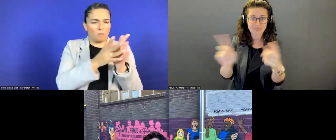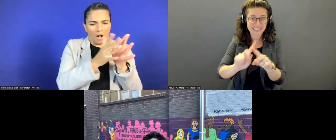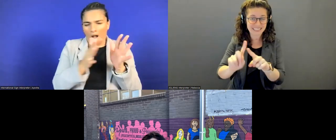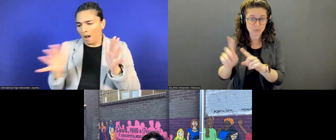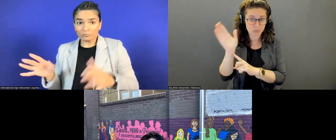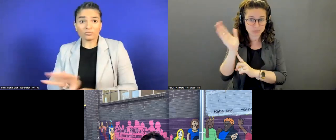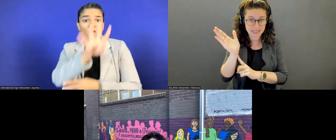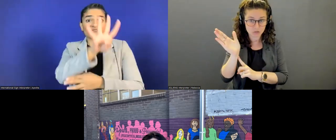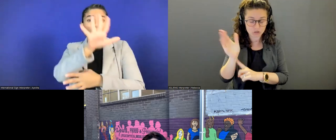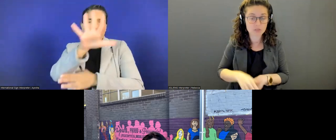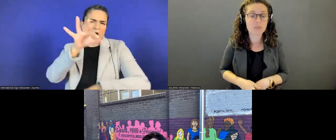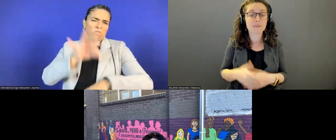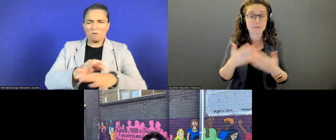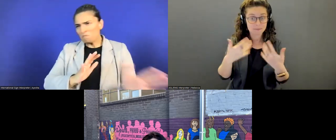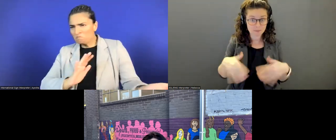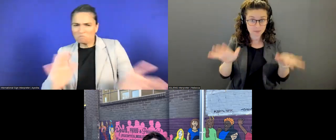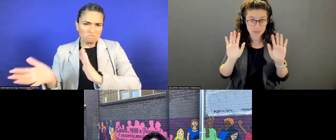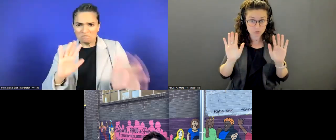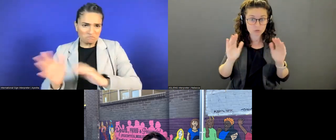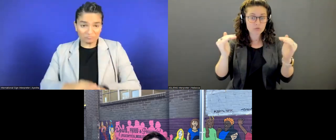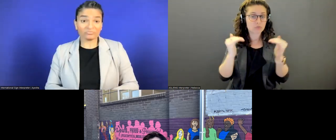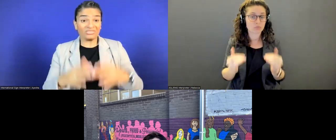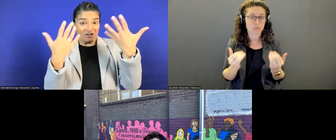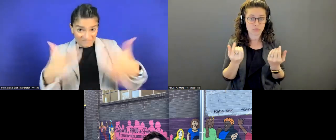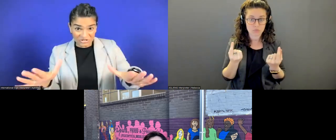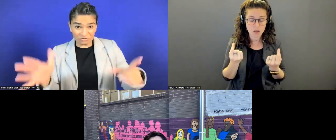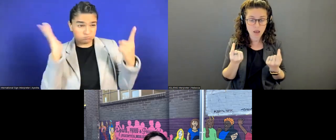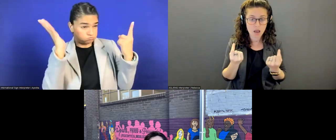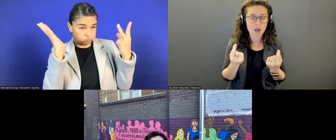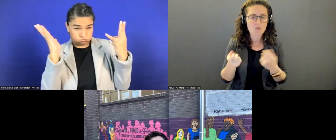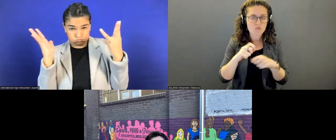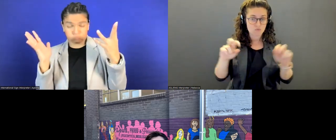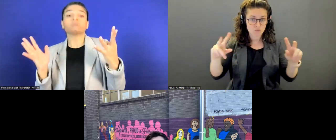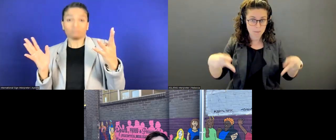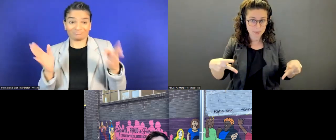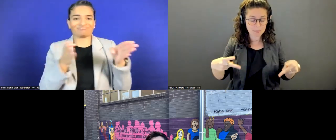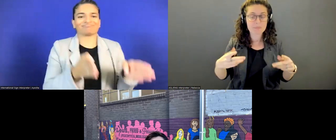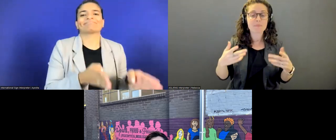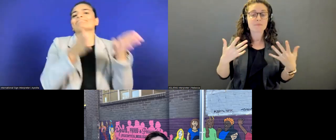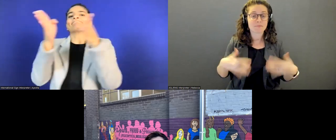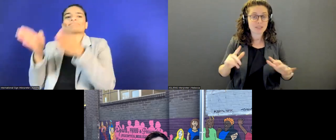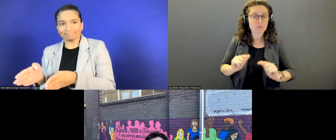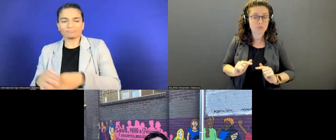Then after that, we're going to wrap up those and we're going to turn it over to our Q & A.